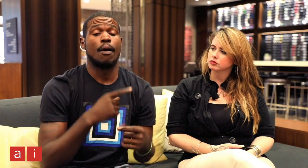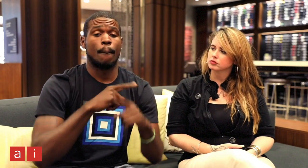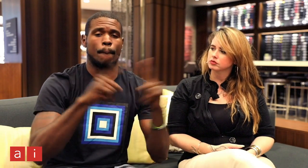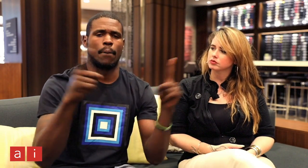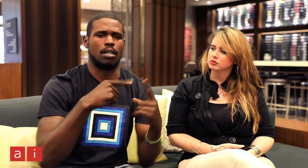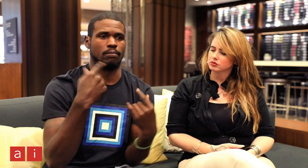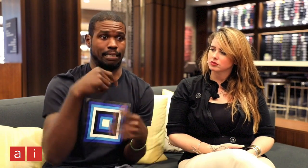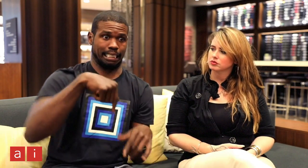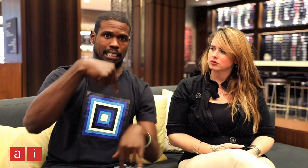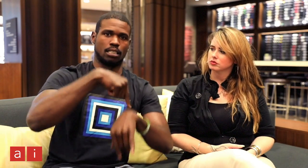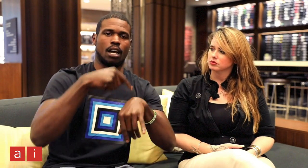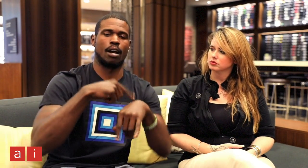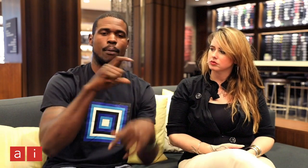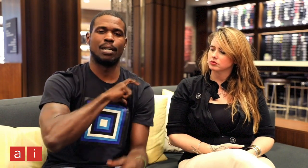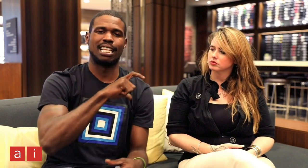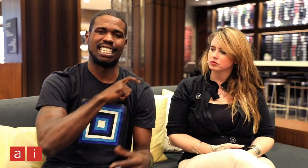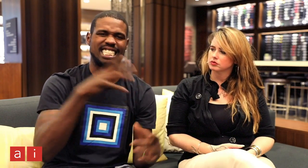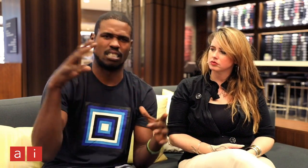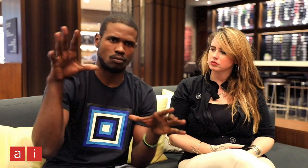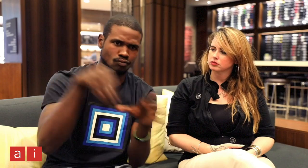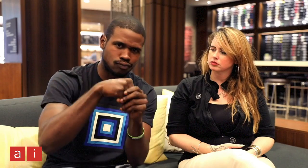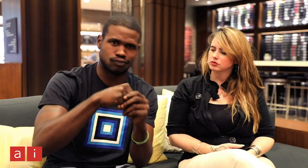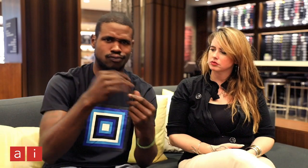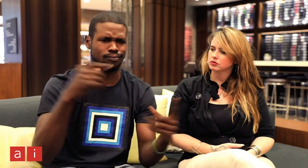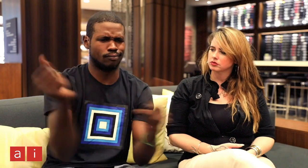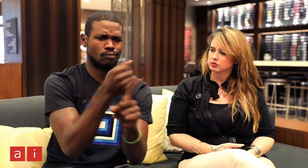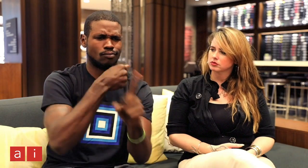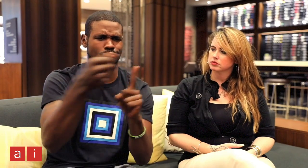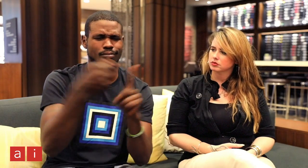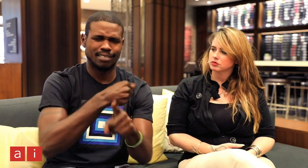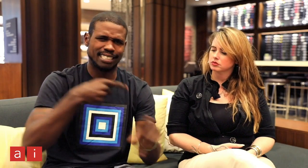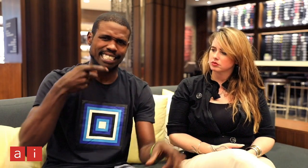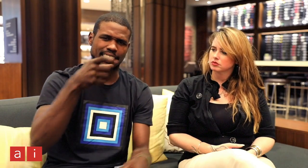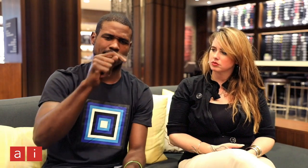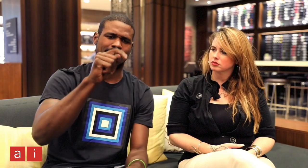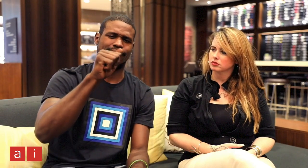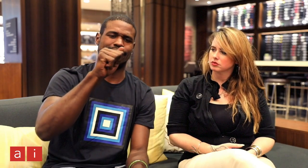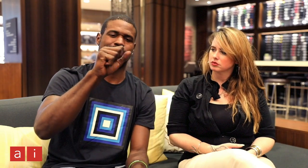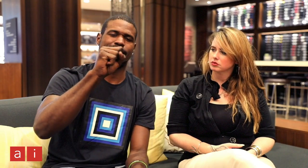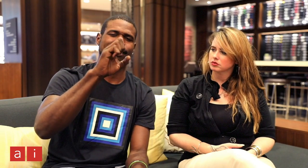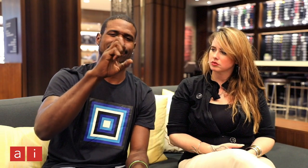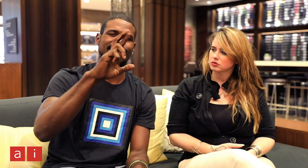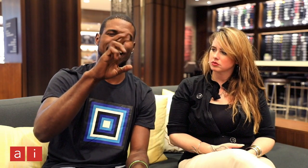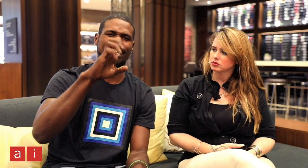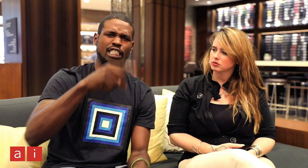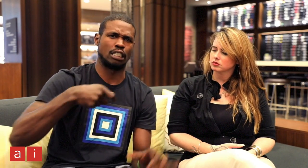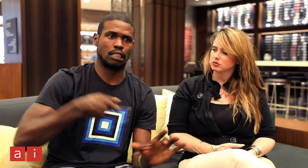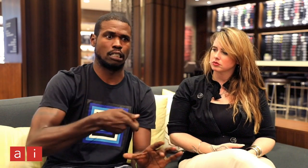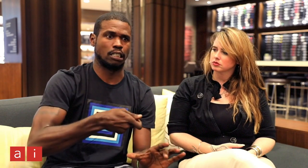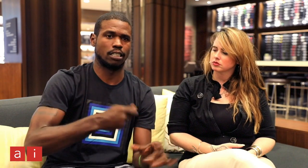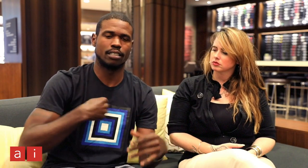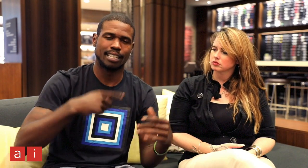but this time police got involved, which resulted in a physical altercation and tasering.